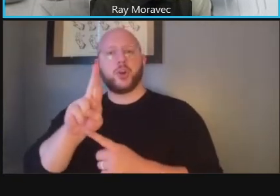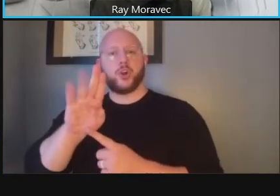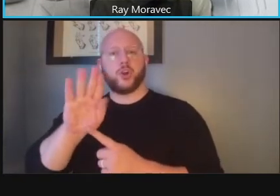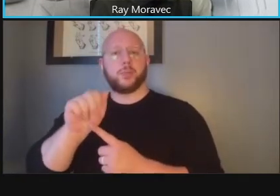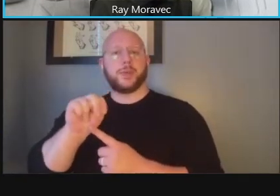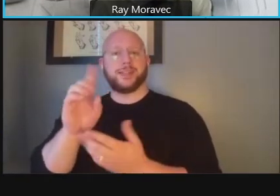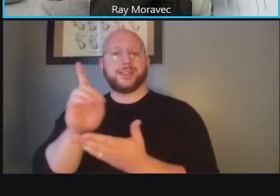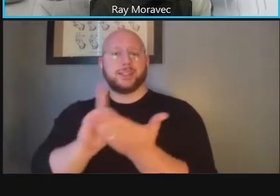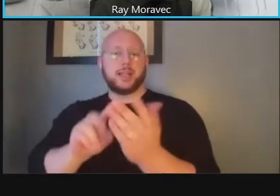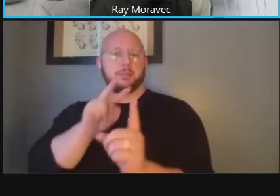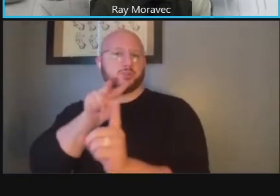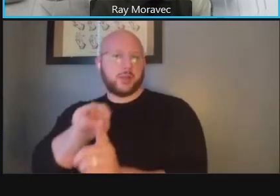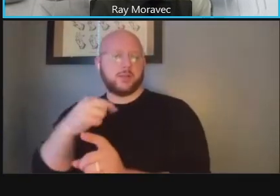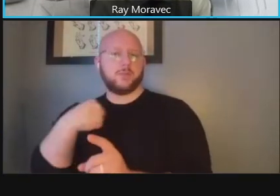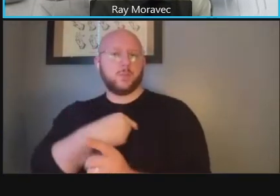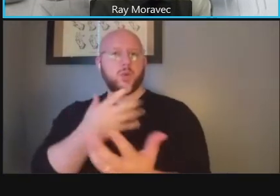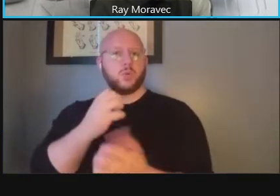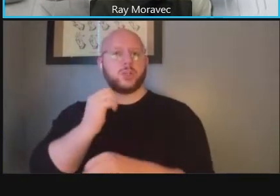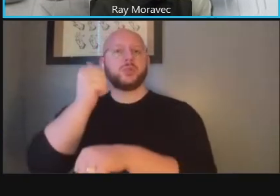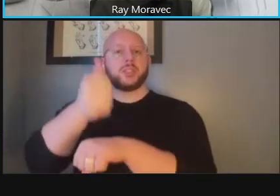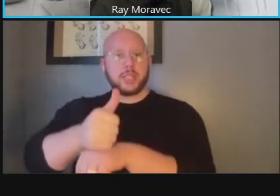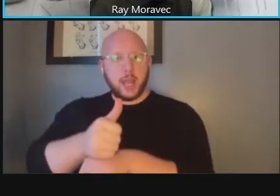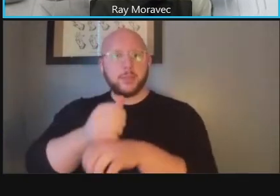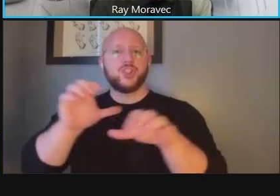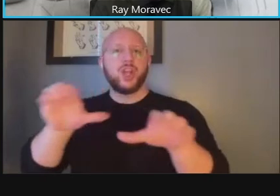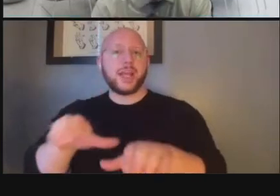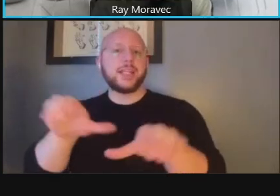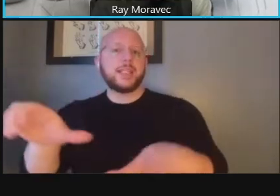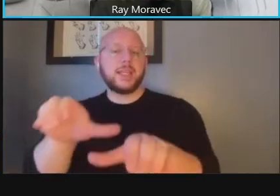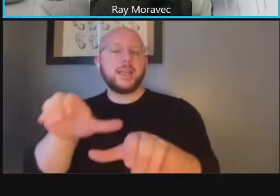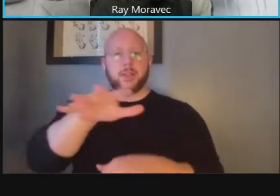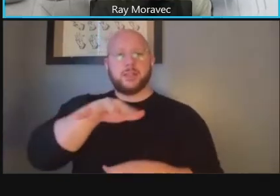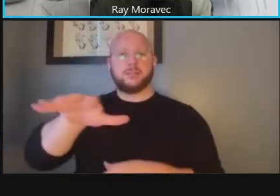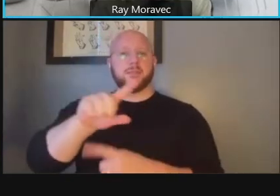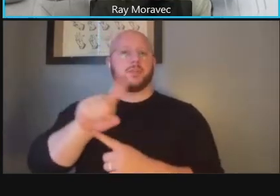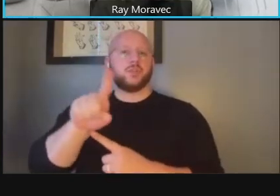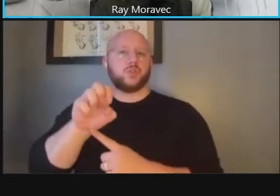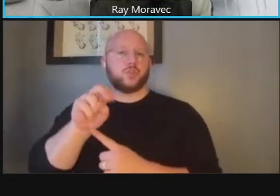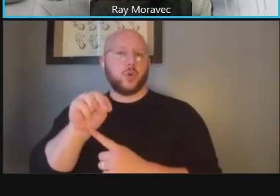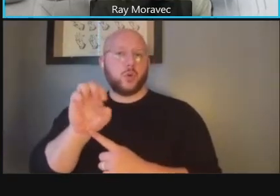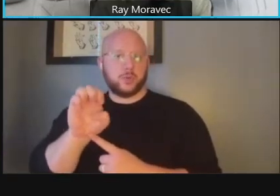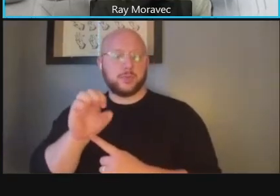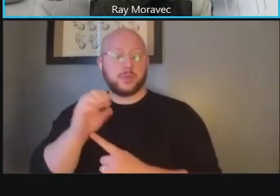to try and establish activity zones it's really important as we go along we don't want to see